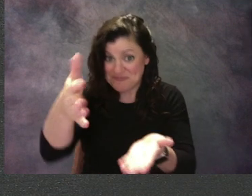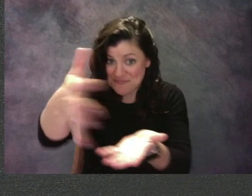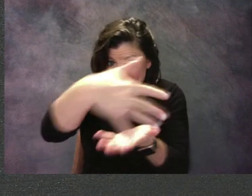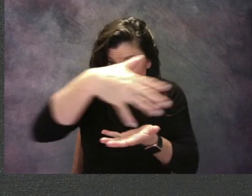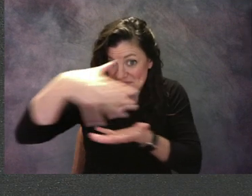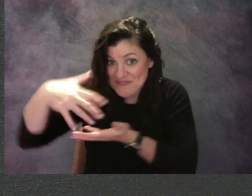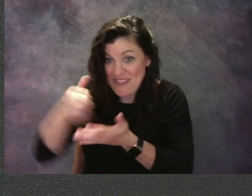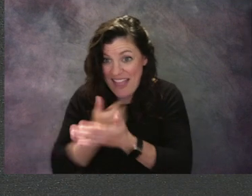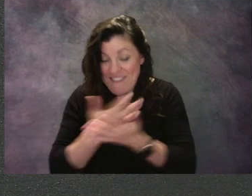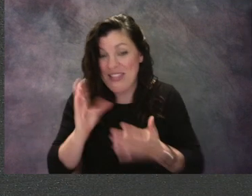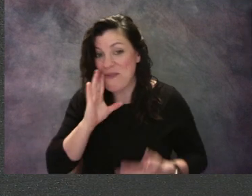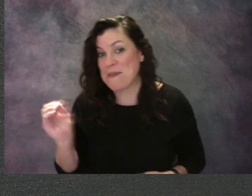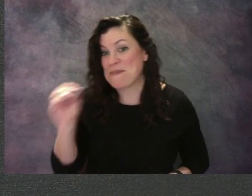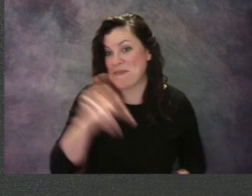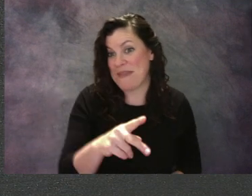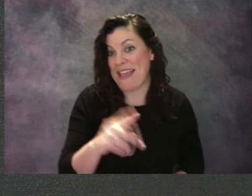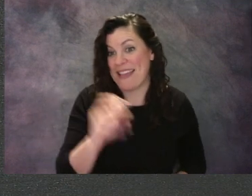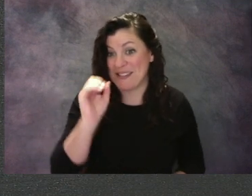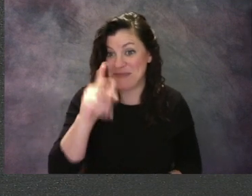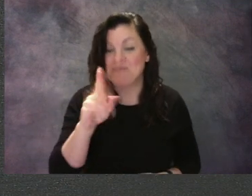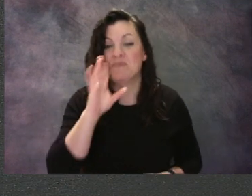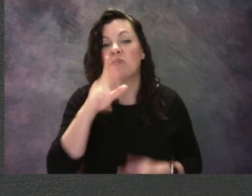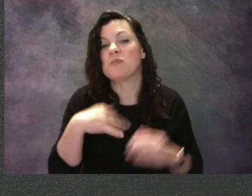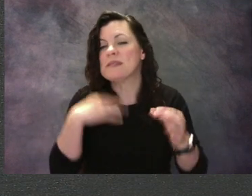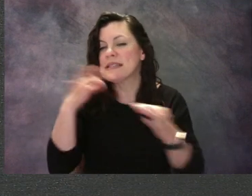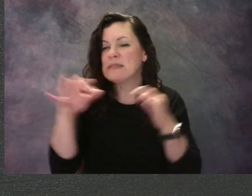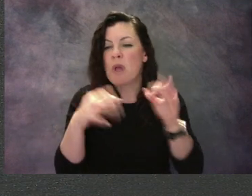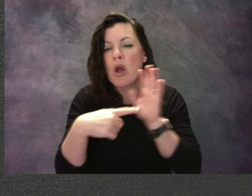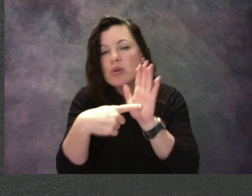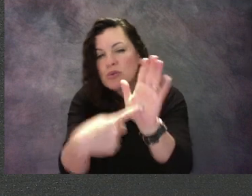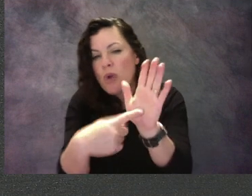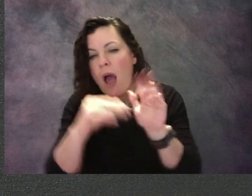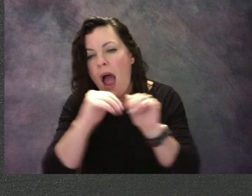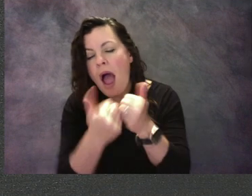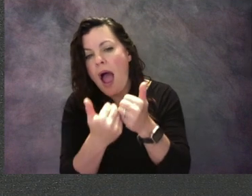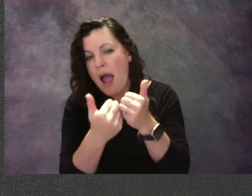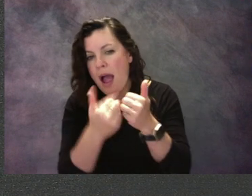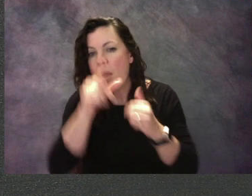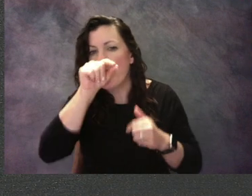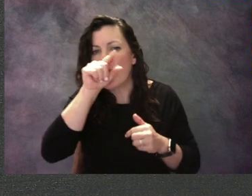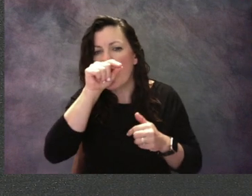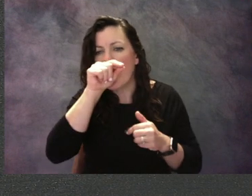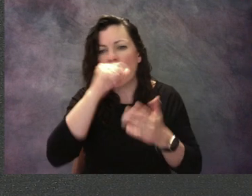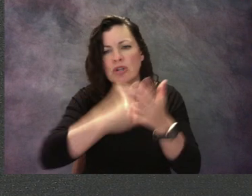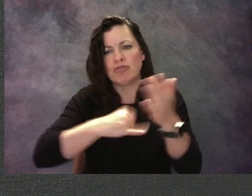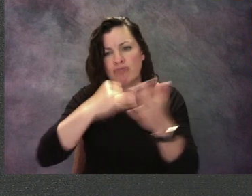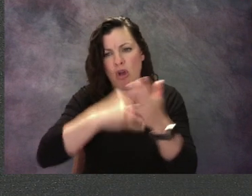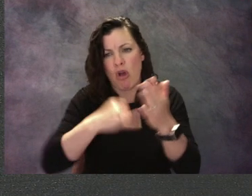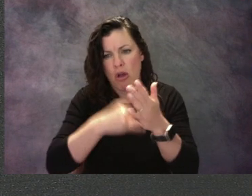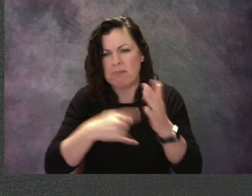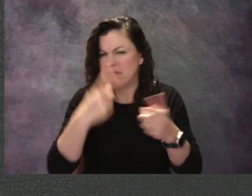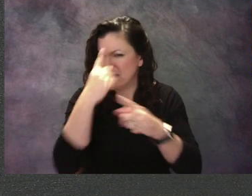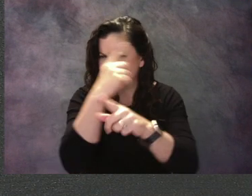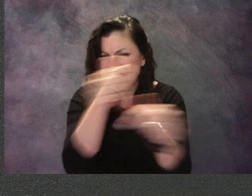I'm gonna take you step-by-step on how to draw a toucan so that you can draw whatever you want. I have all my art supplies with me.